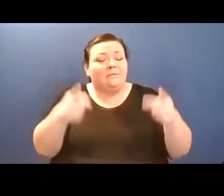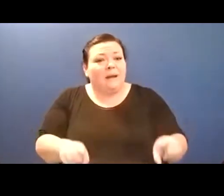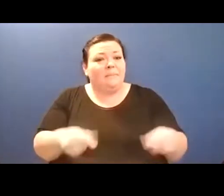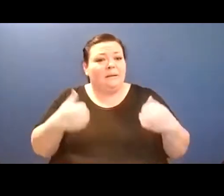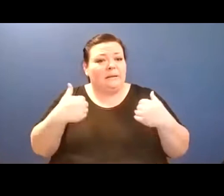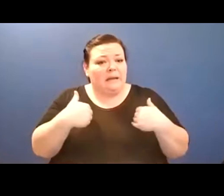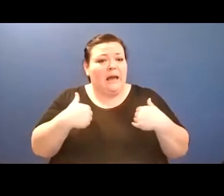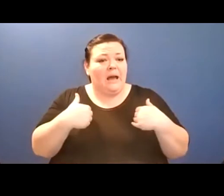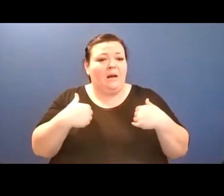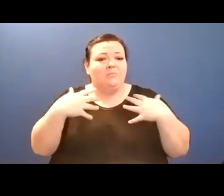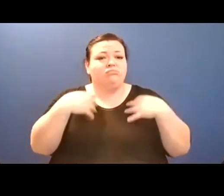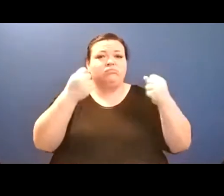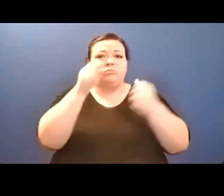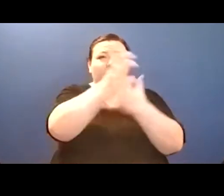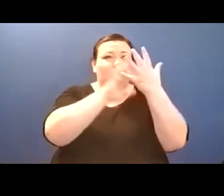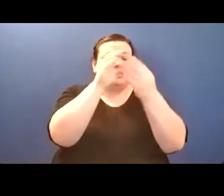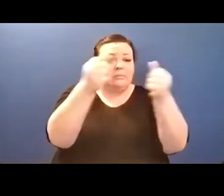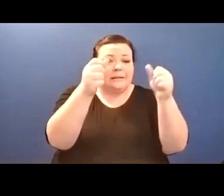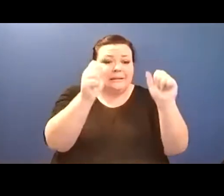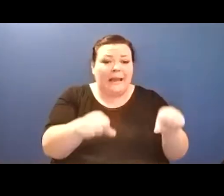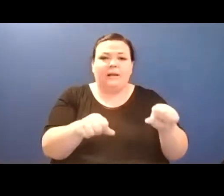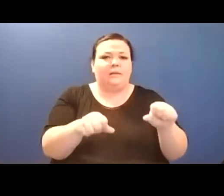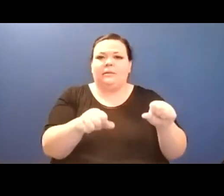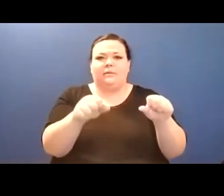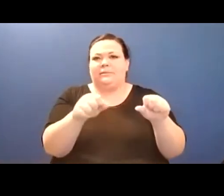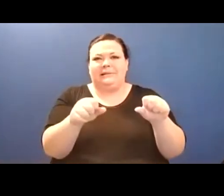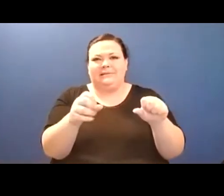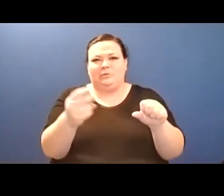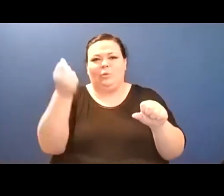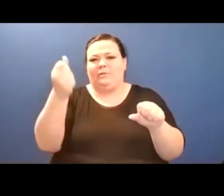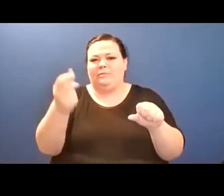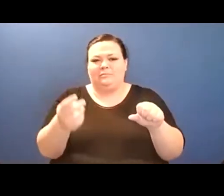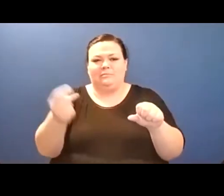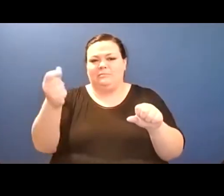who have loved me in your way,/ knowing where you are and what you care for.